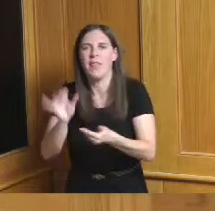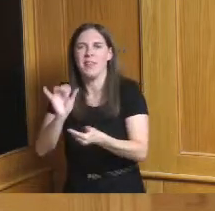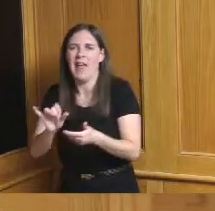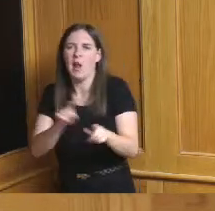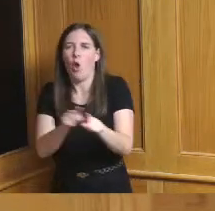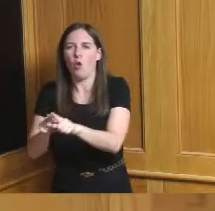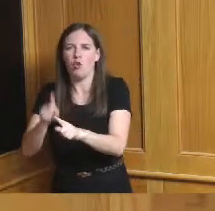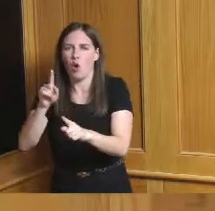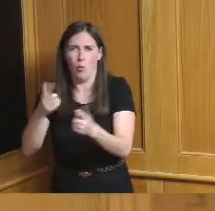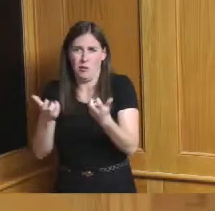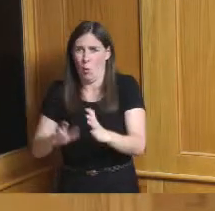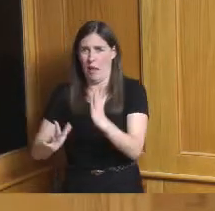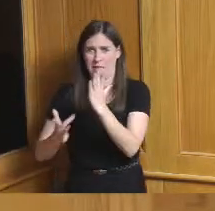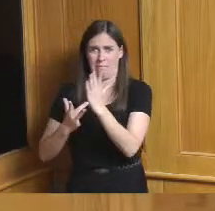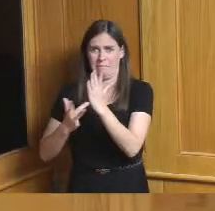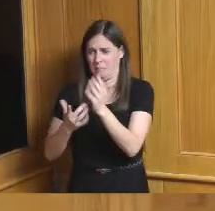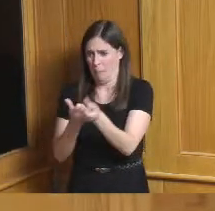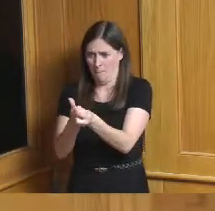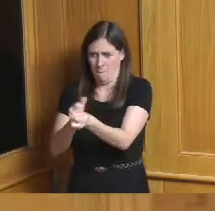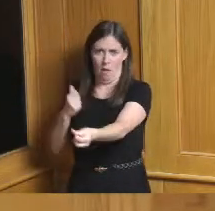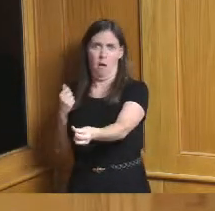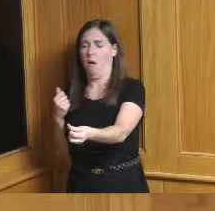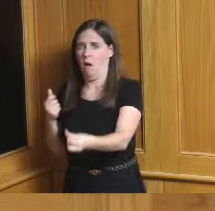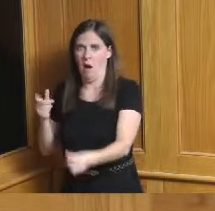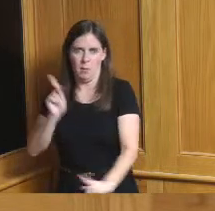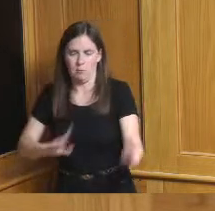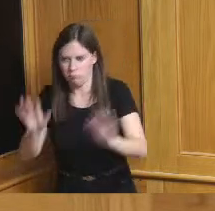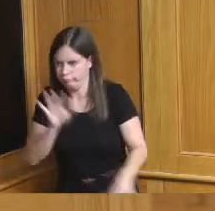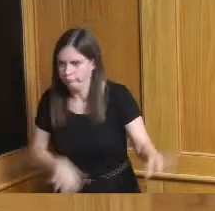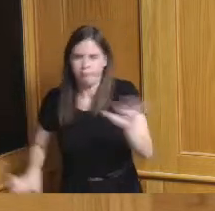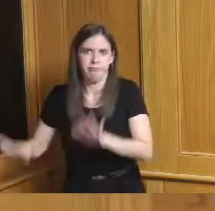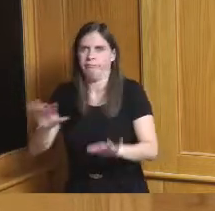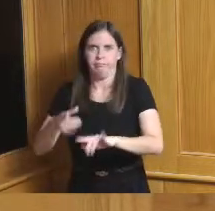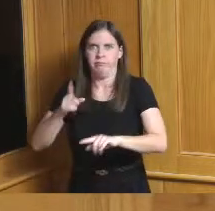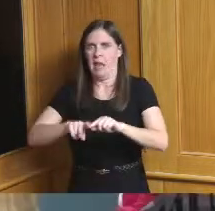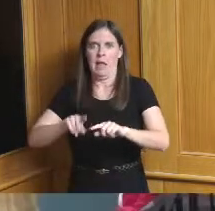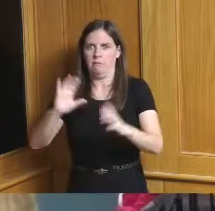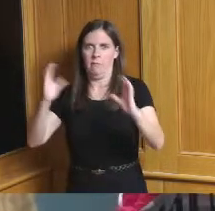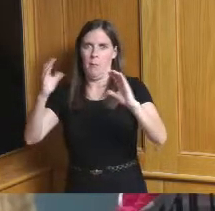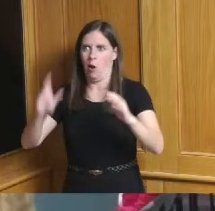so if that could be included in this that would be great as well thank you Madam President yes